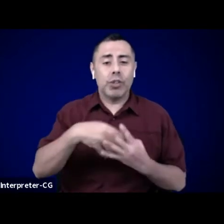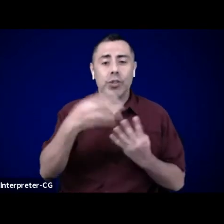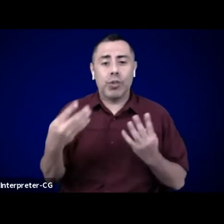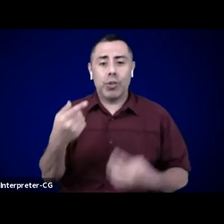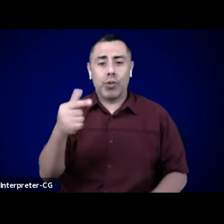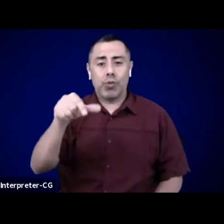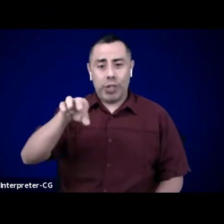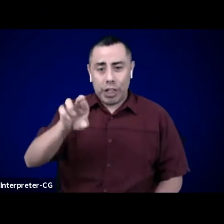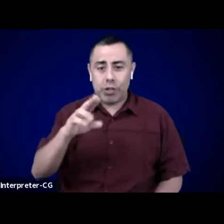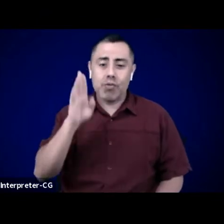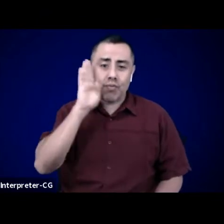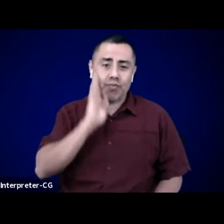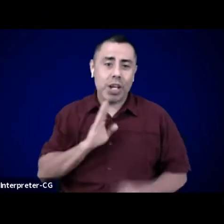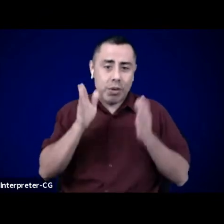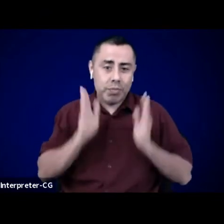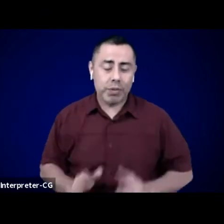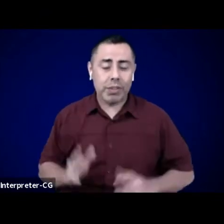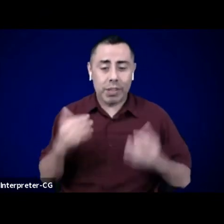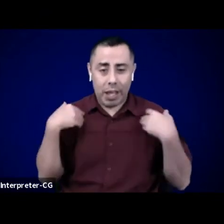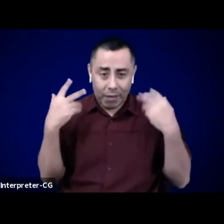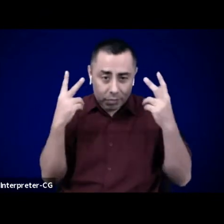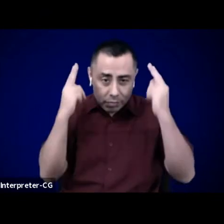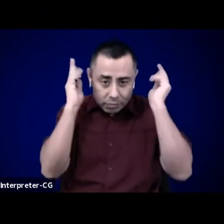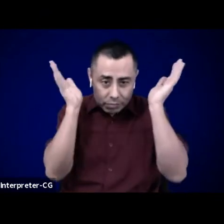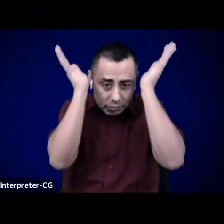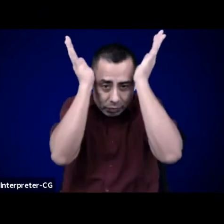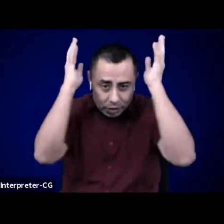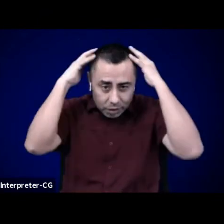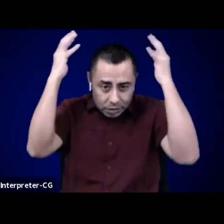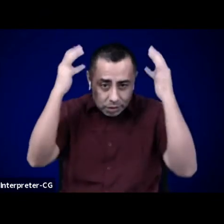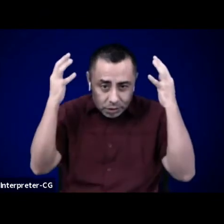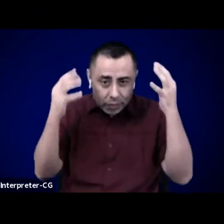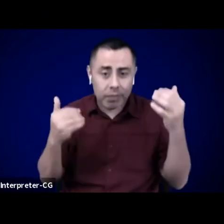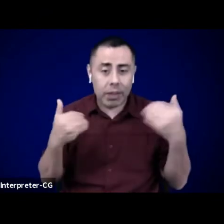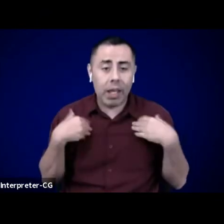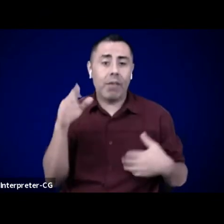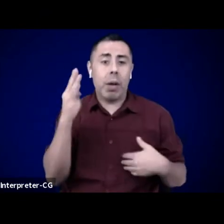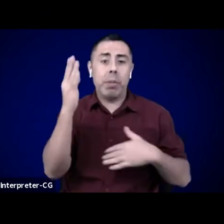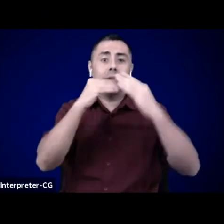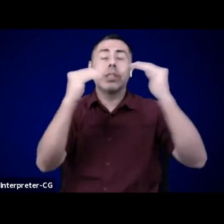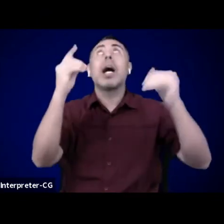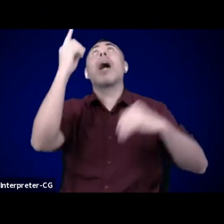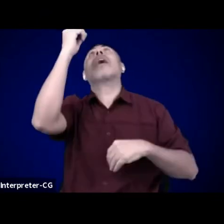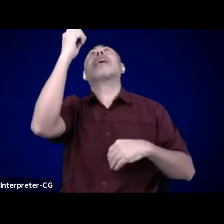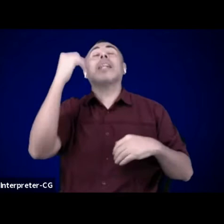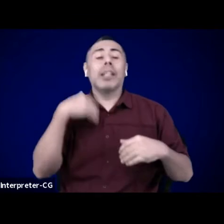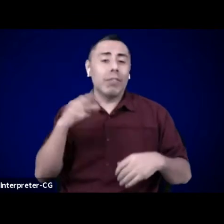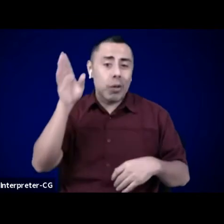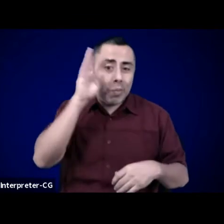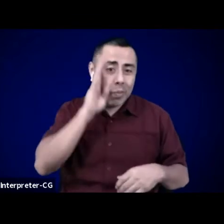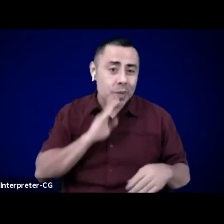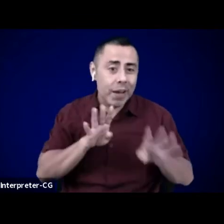There's a blue sky and a brown wooden fence behind me. I'm a cultural worker building consciousness